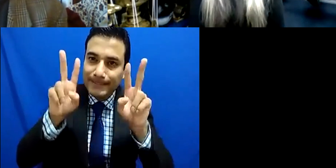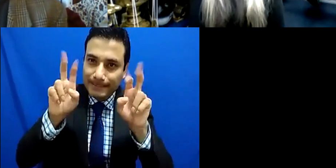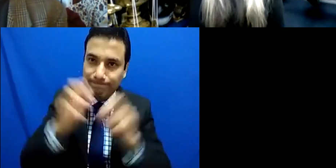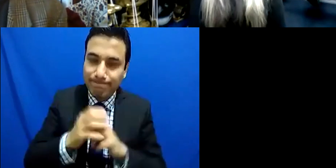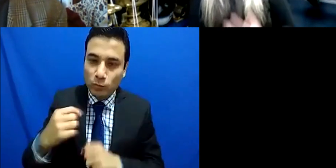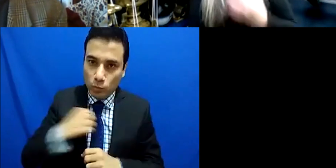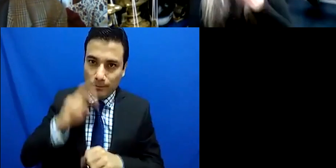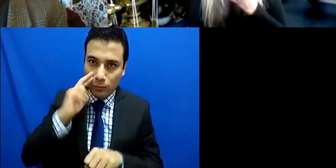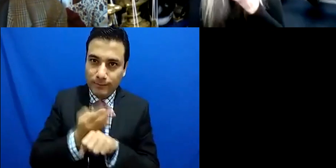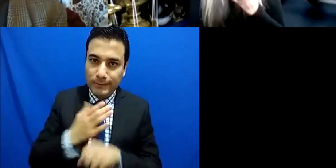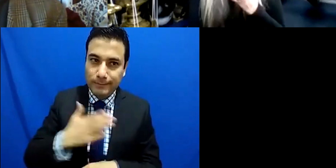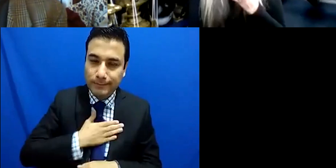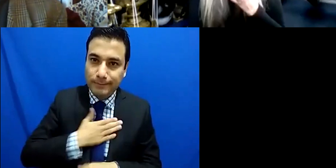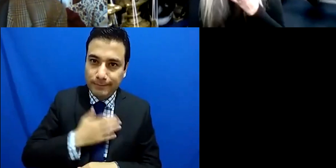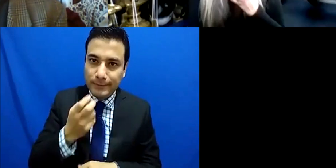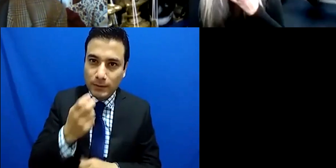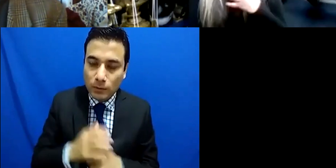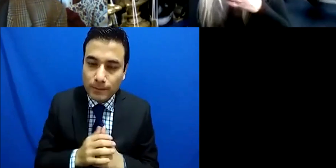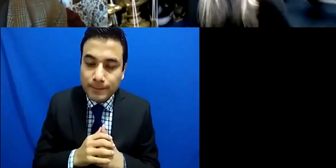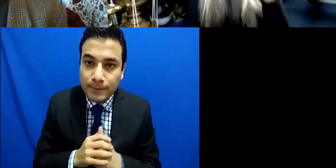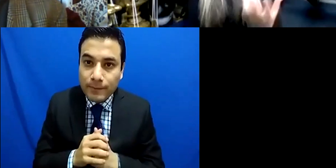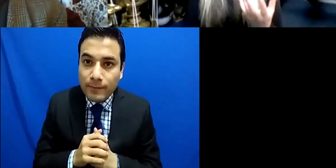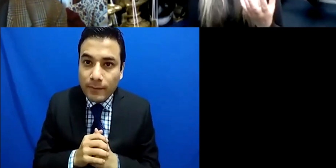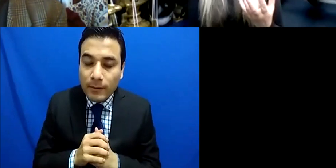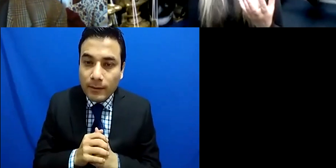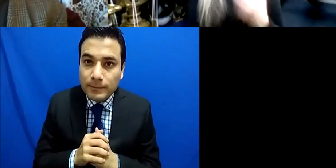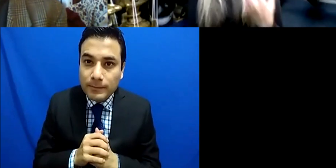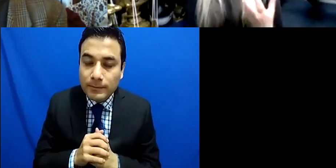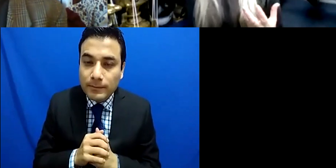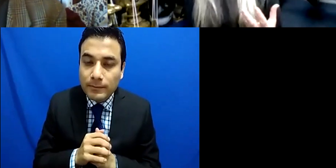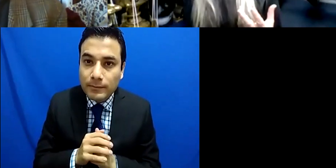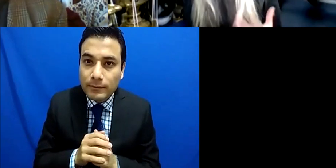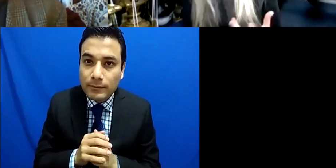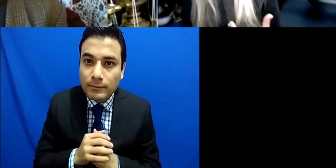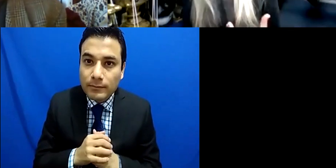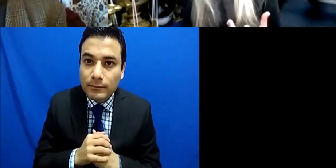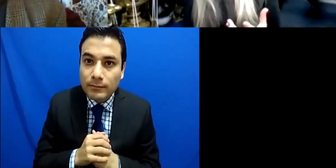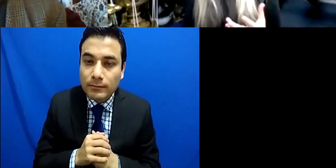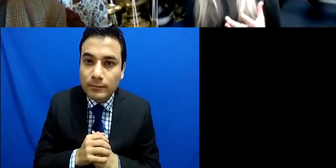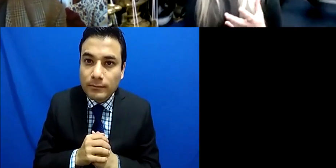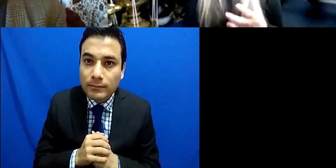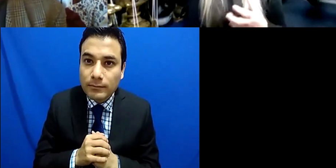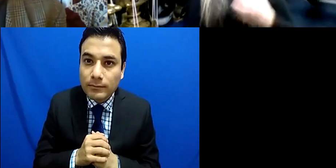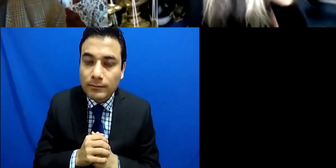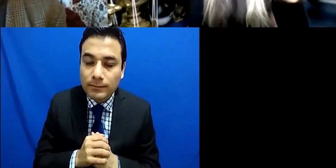and that all again is about openness in talking about your situation so what you feel